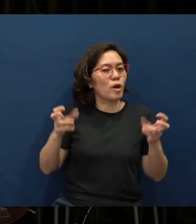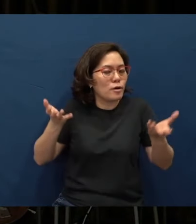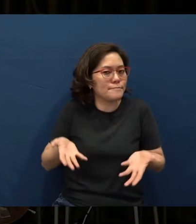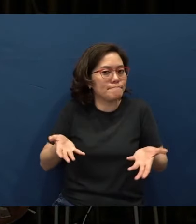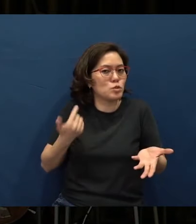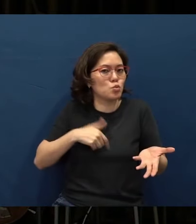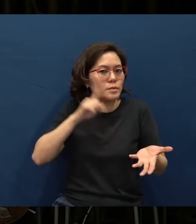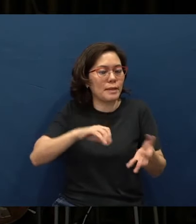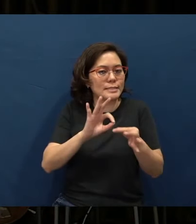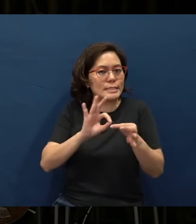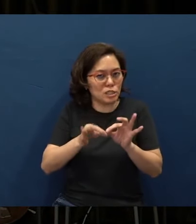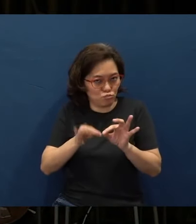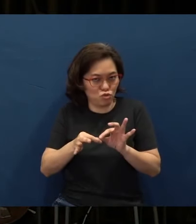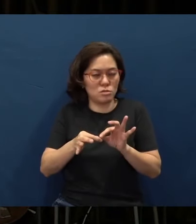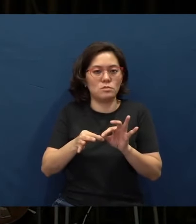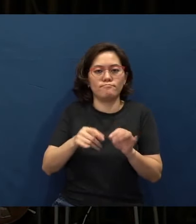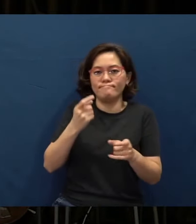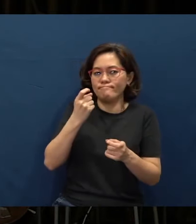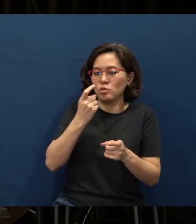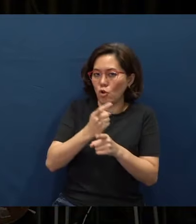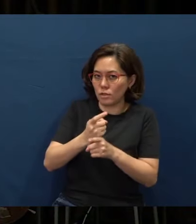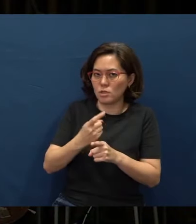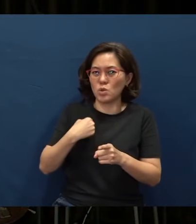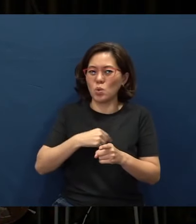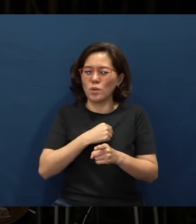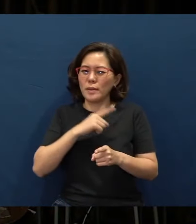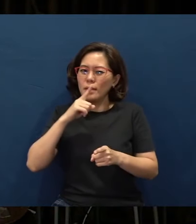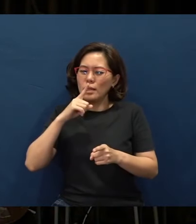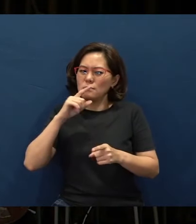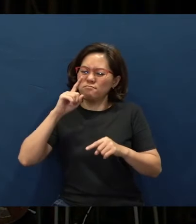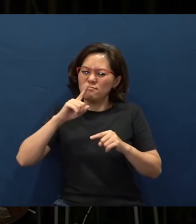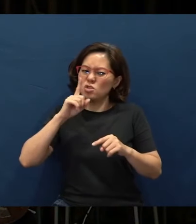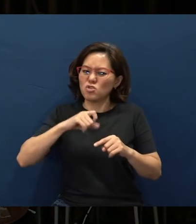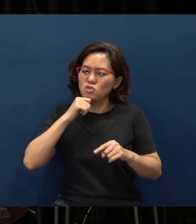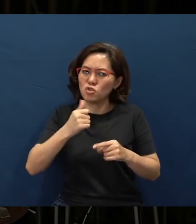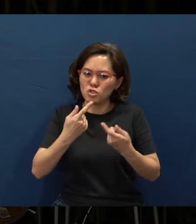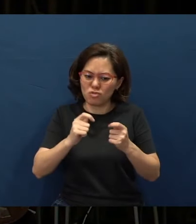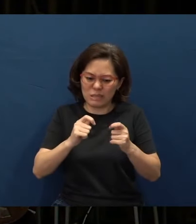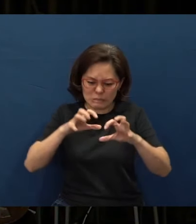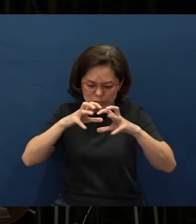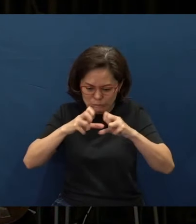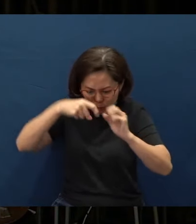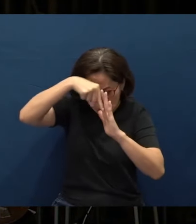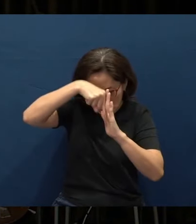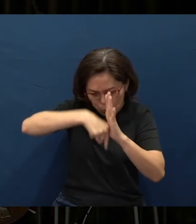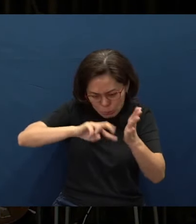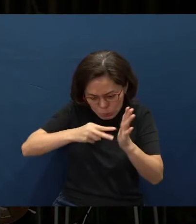we need to interpret them as such and we cannot therefore try to wrangle deep meanings, okay, when the word is trying to say that,